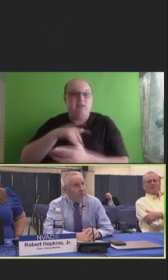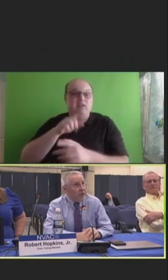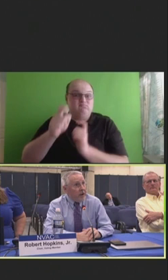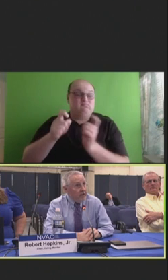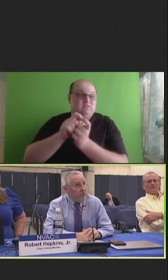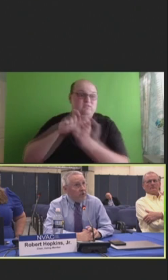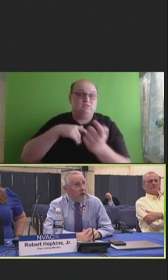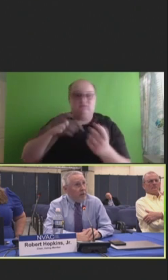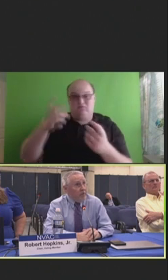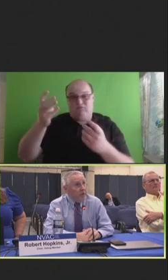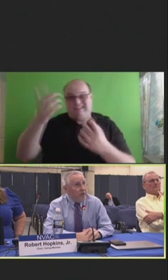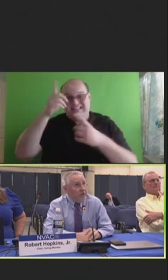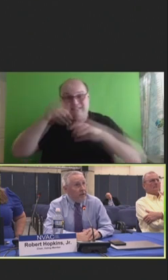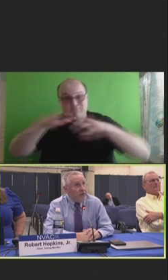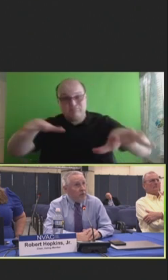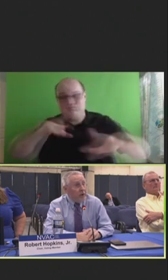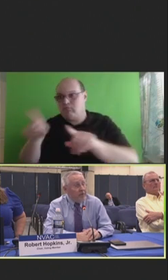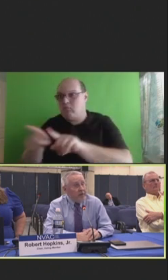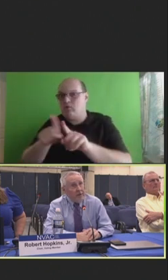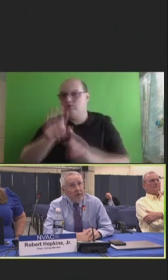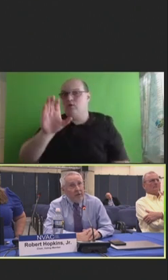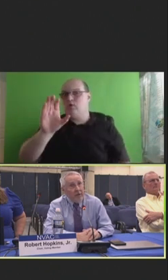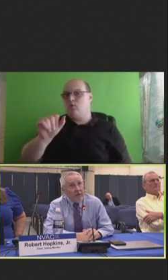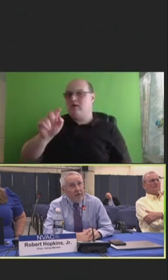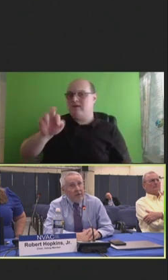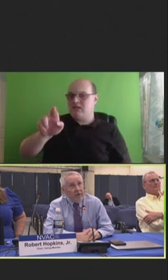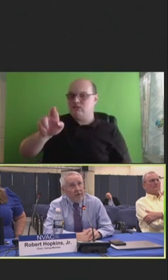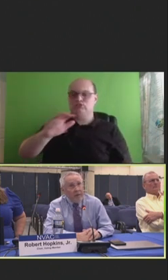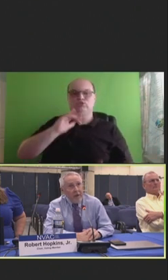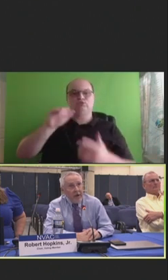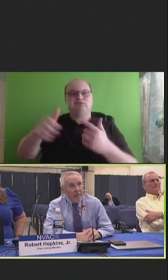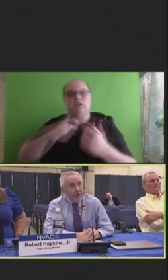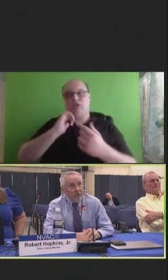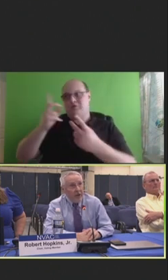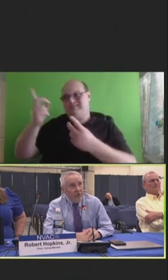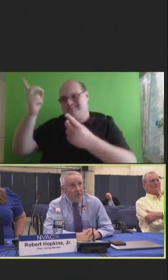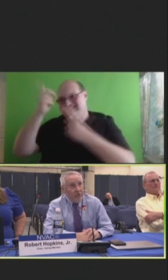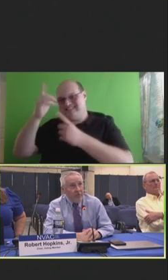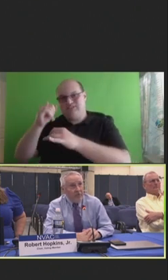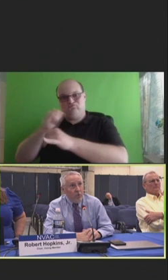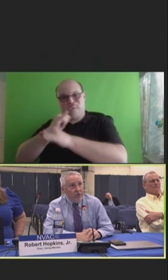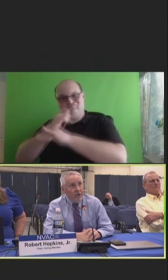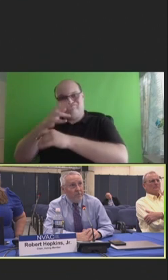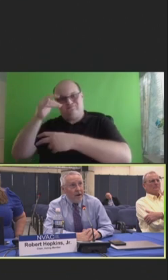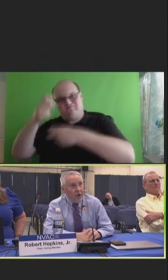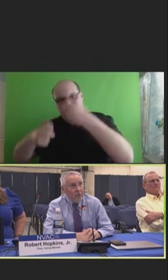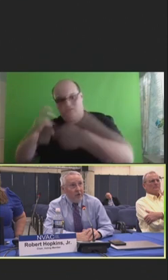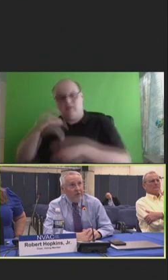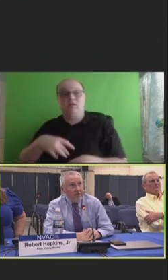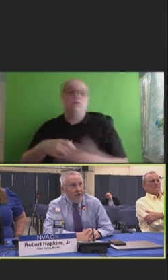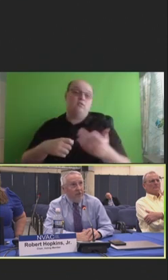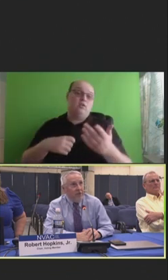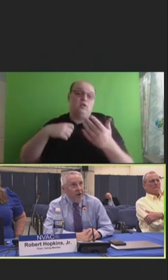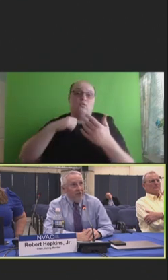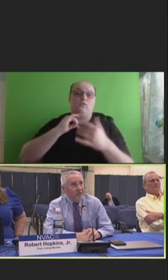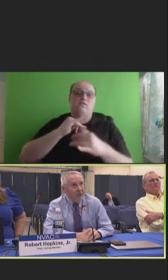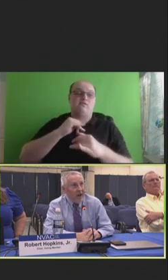for cancer and a number of other things. So, I think as we think about immunization for the betterment of health of our societies